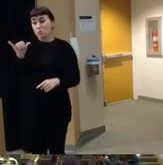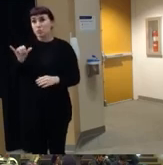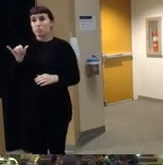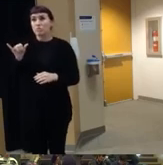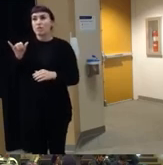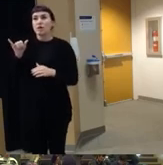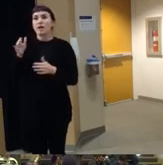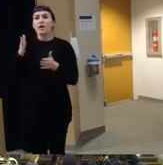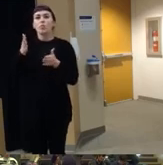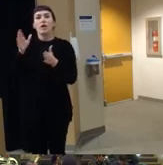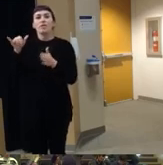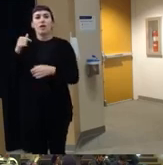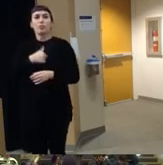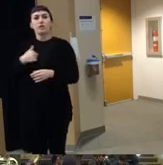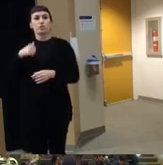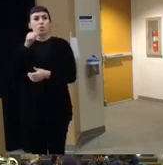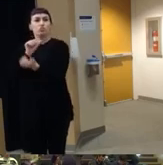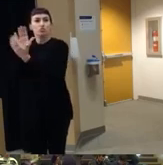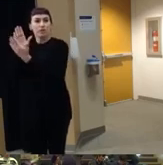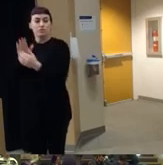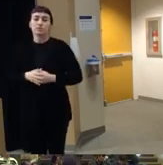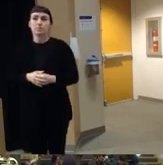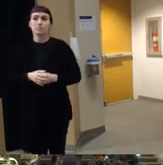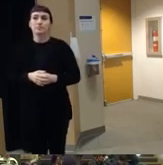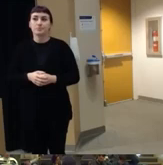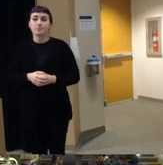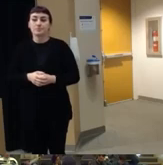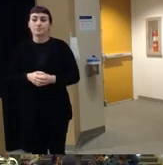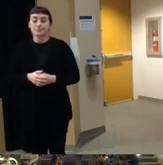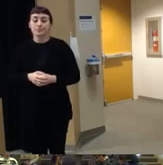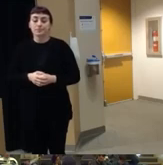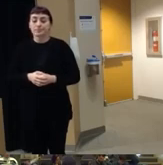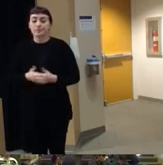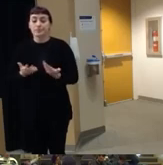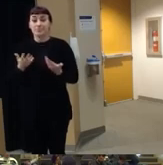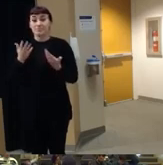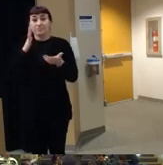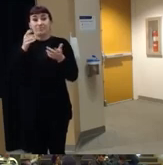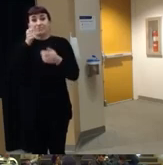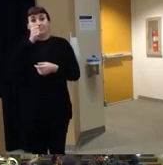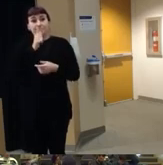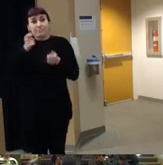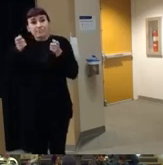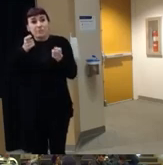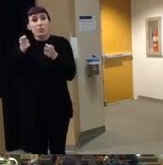we're not really addressing um and so you know having to deal with this in and out um every